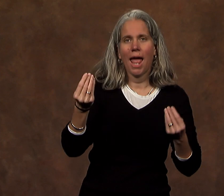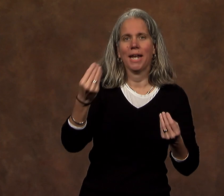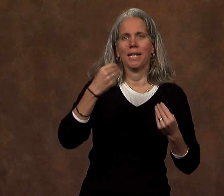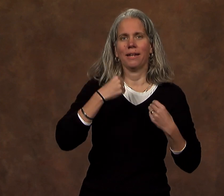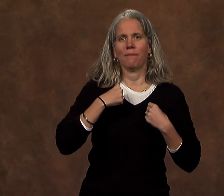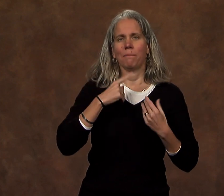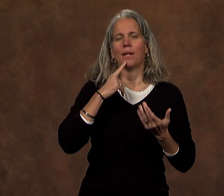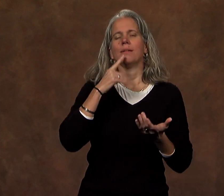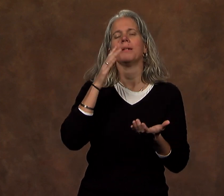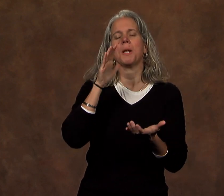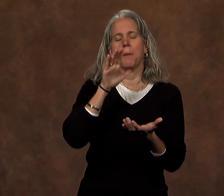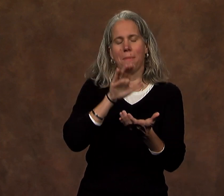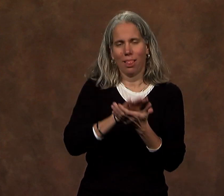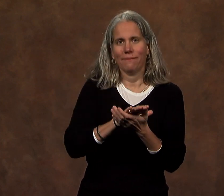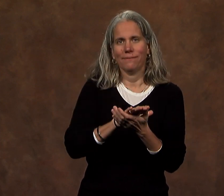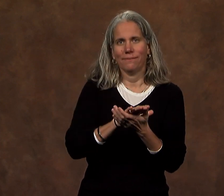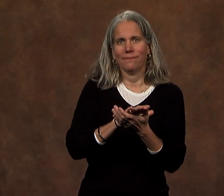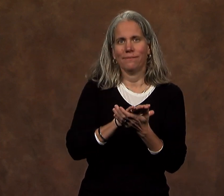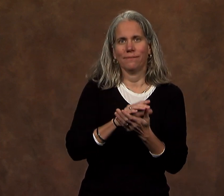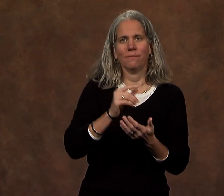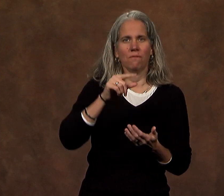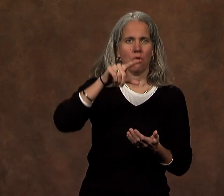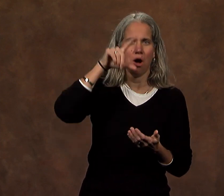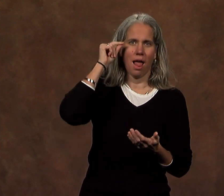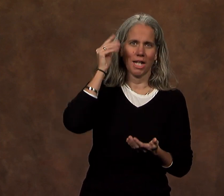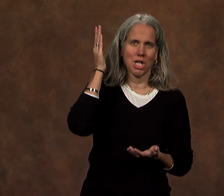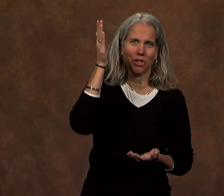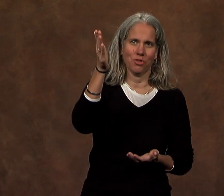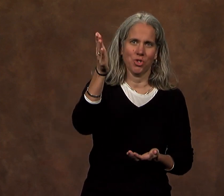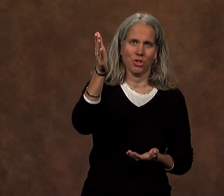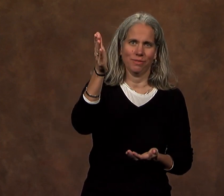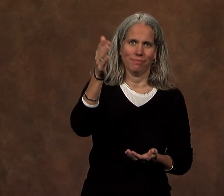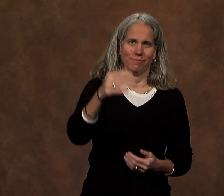And also gives me a belief in Gallaudet's future.